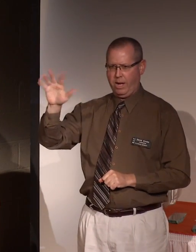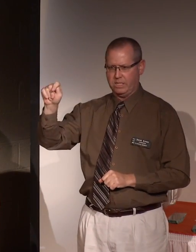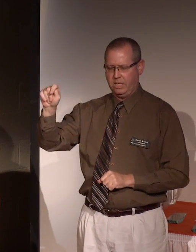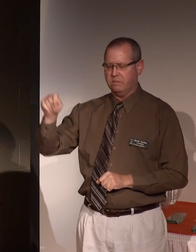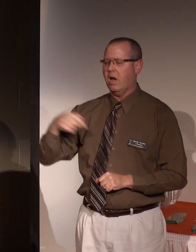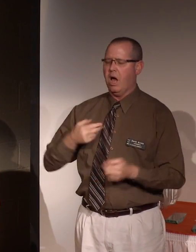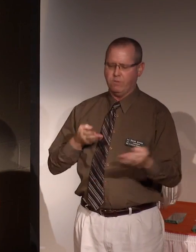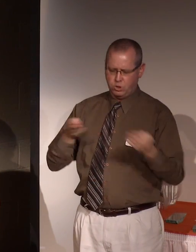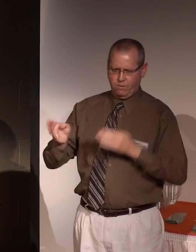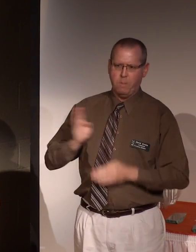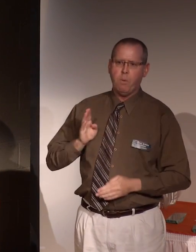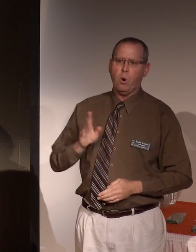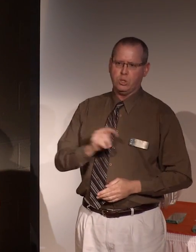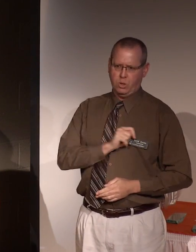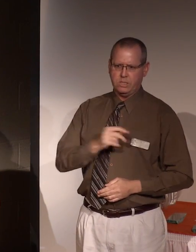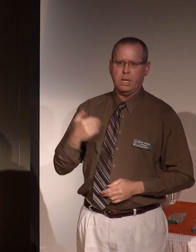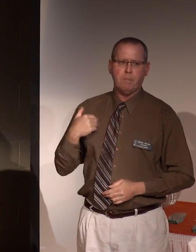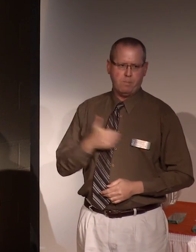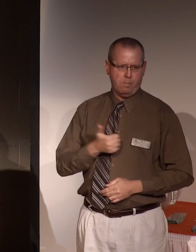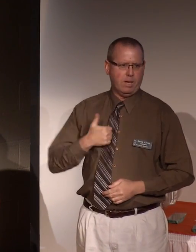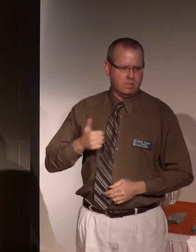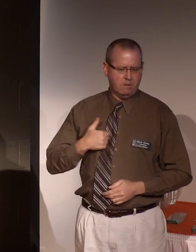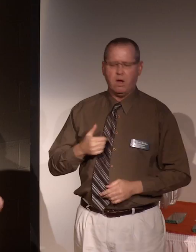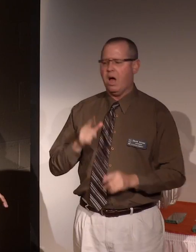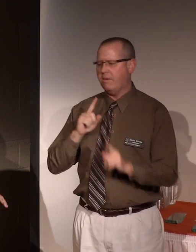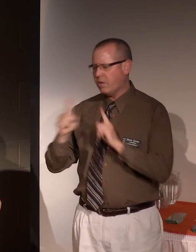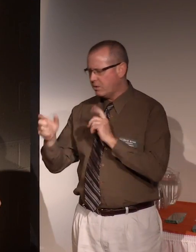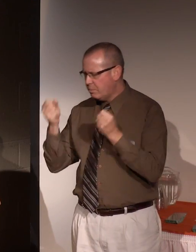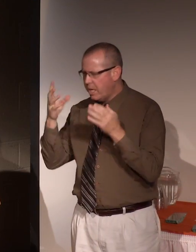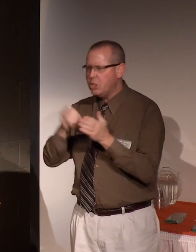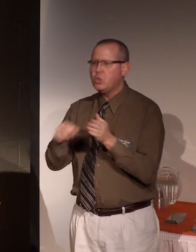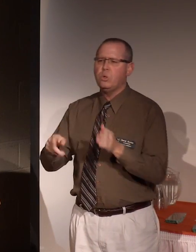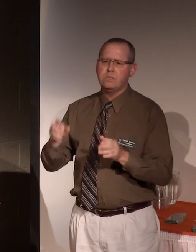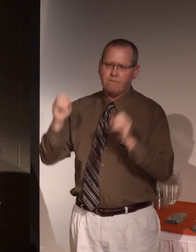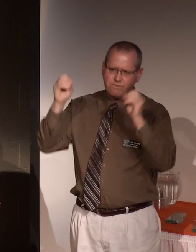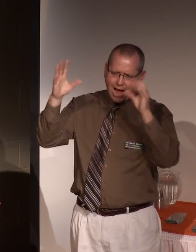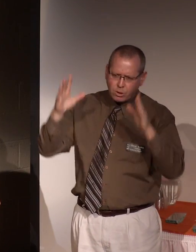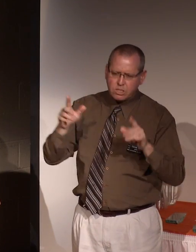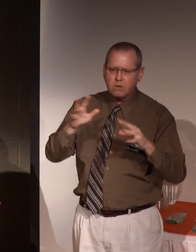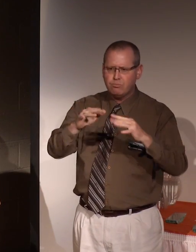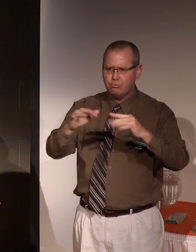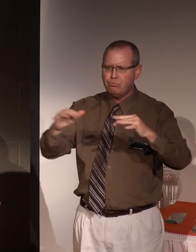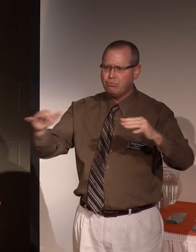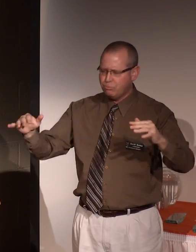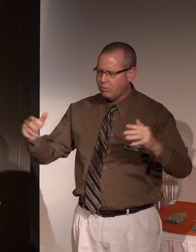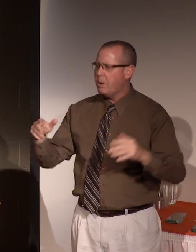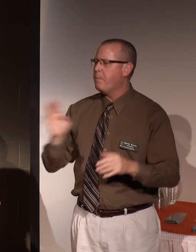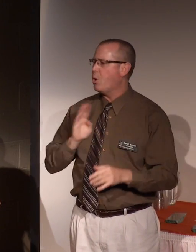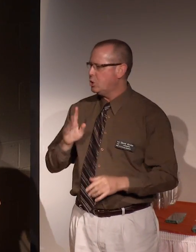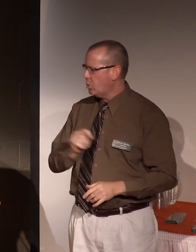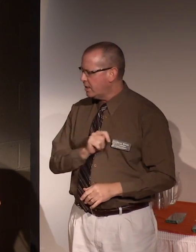I've served as a board of trustee member, i've spoken to students and faculty members and board of trustee members on